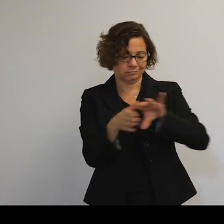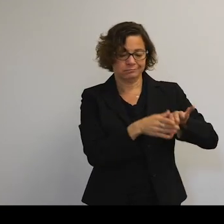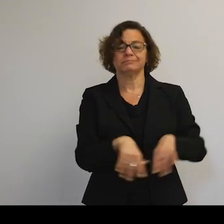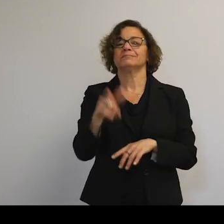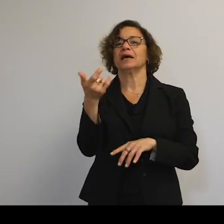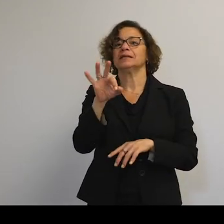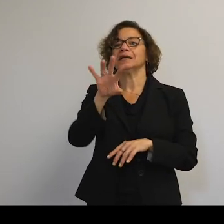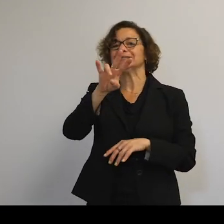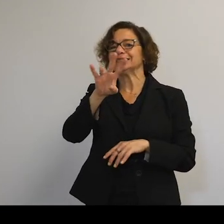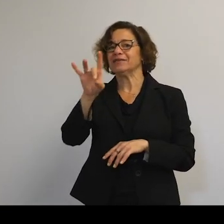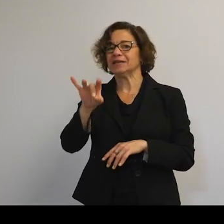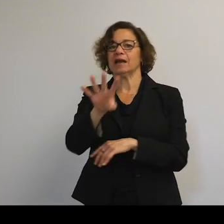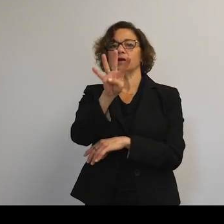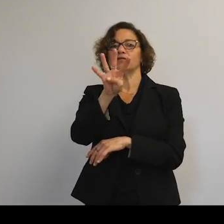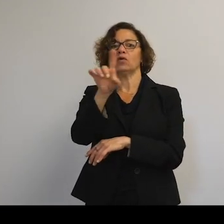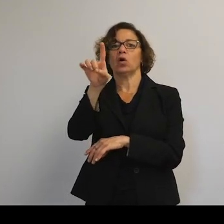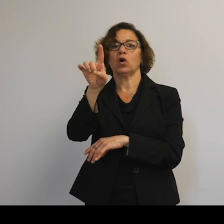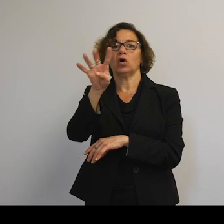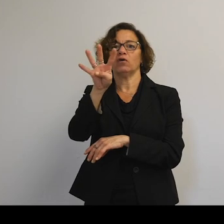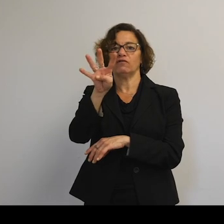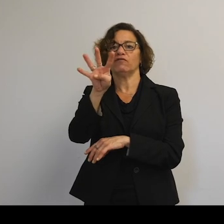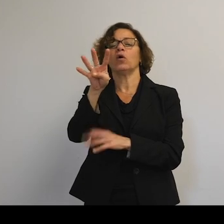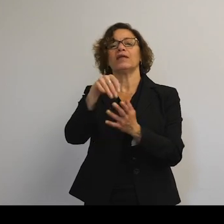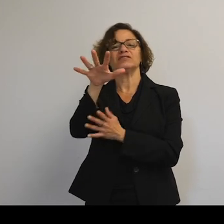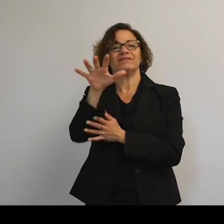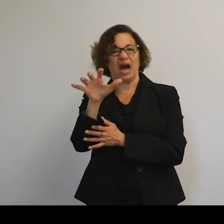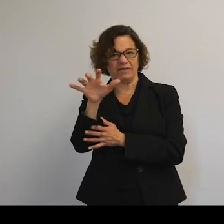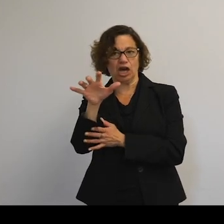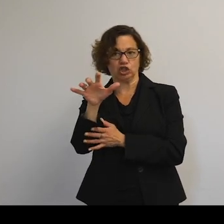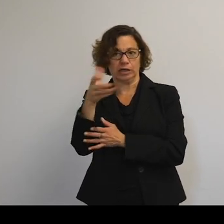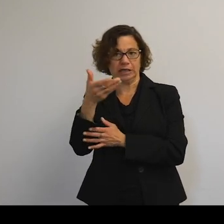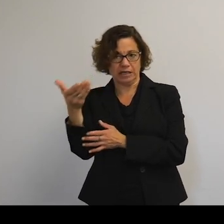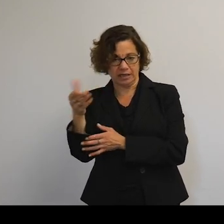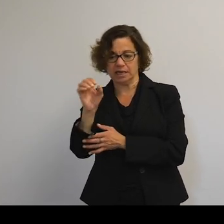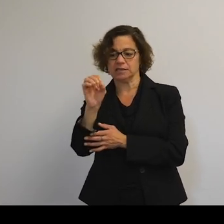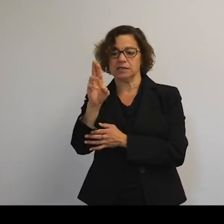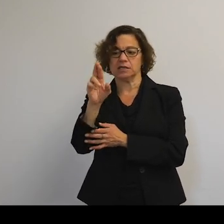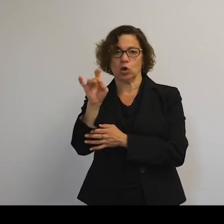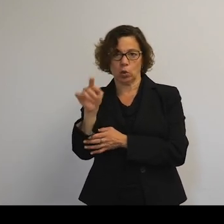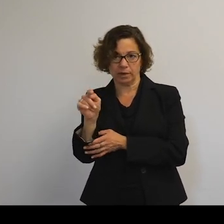4,500 objects in orbit. So you can see the real change here as we go through the time.